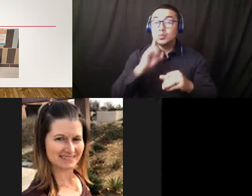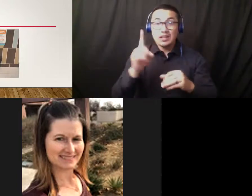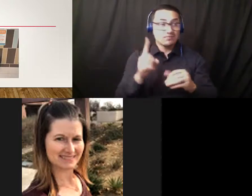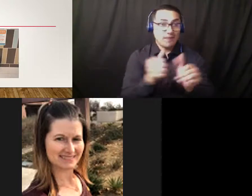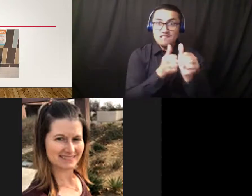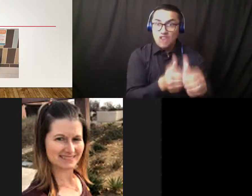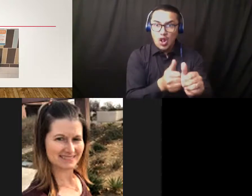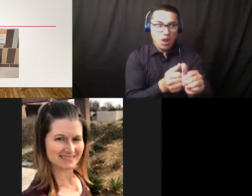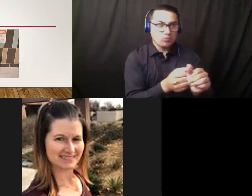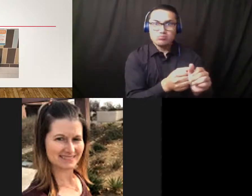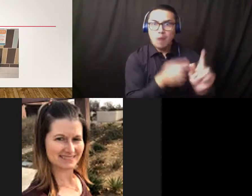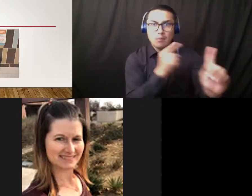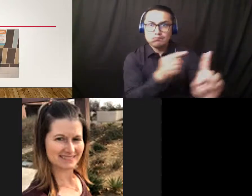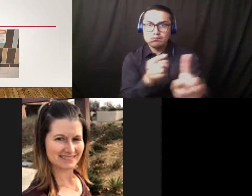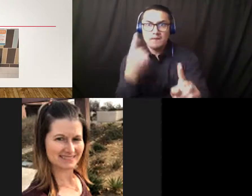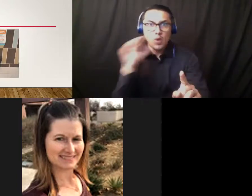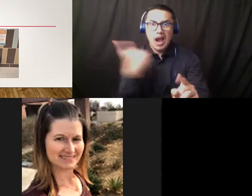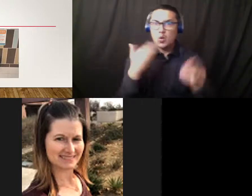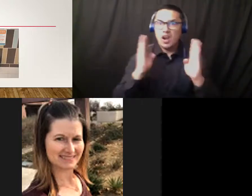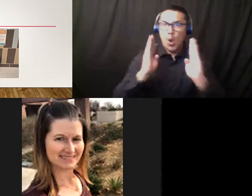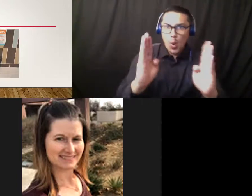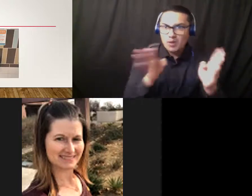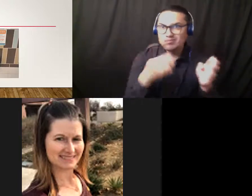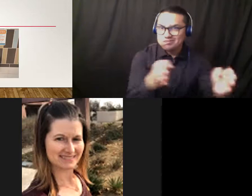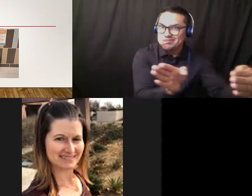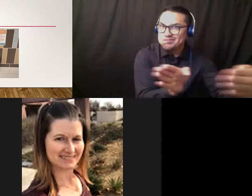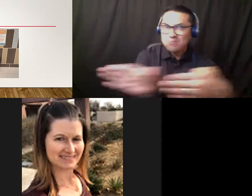Where we could put any other type of signage that would help